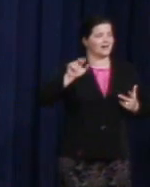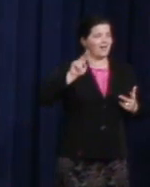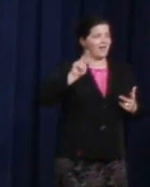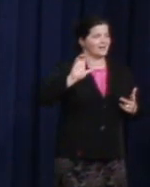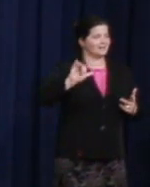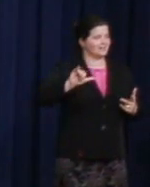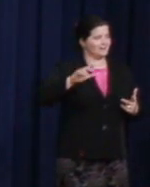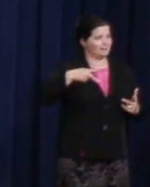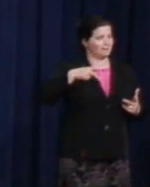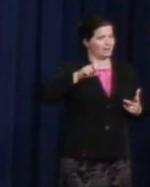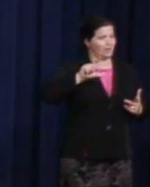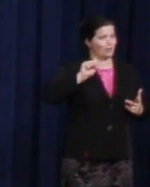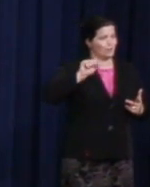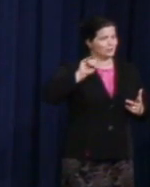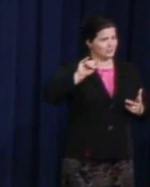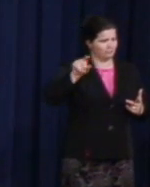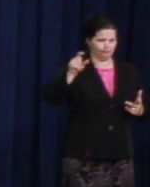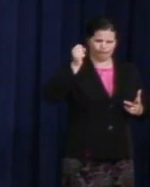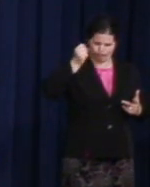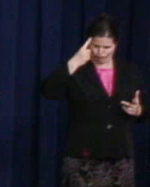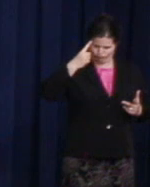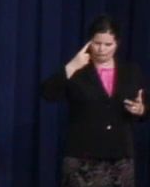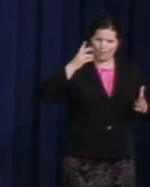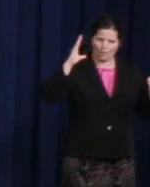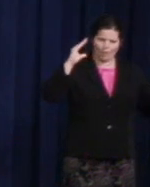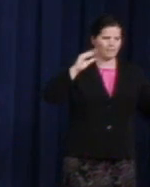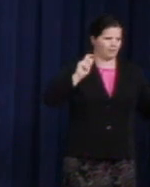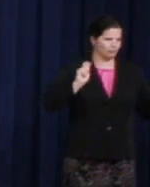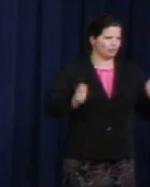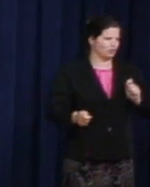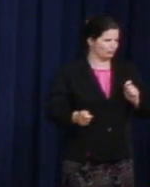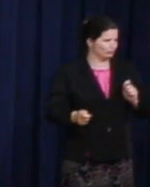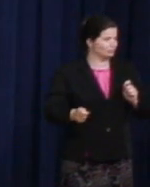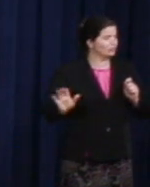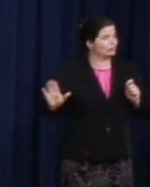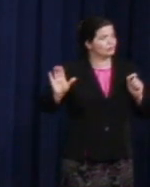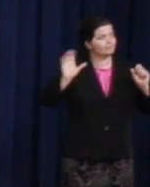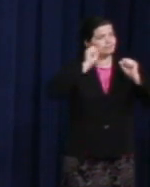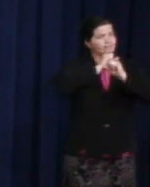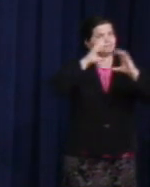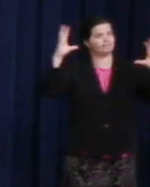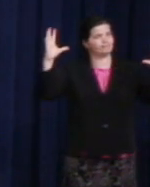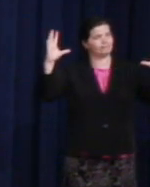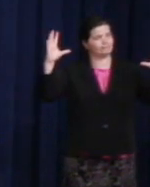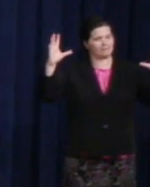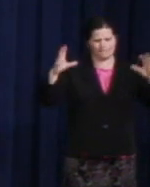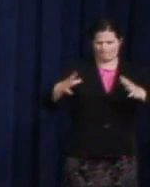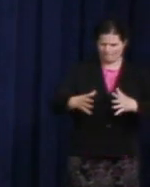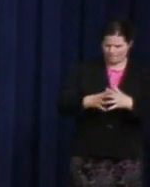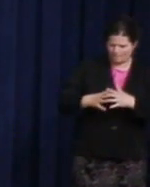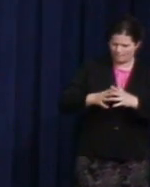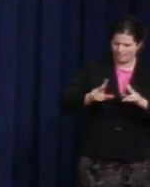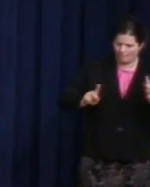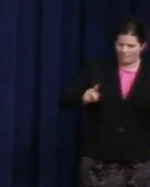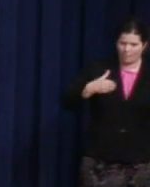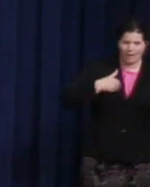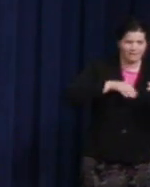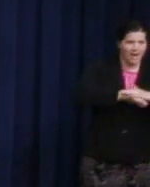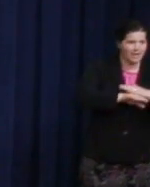She envisaged an America where people had access to quality affordable healthcare